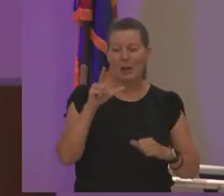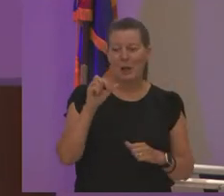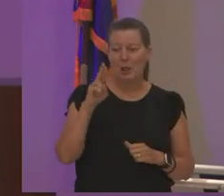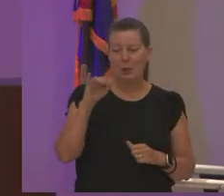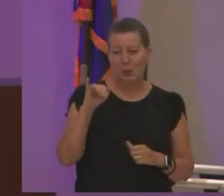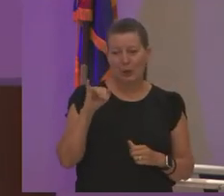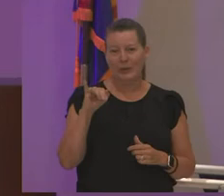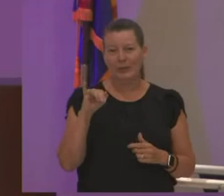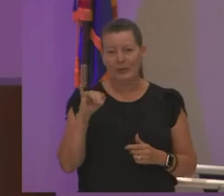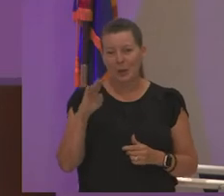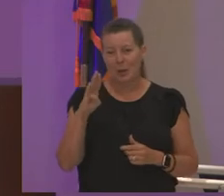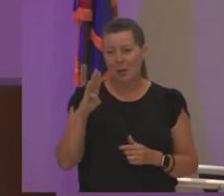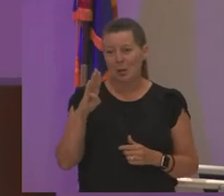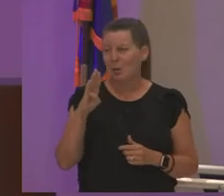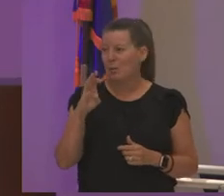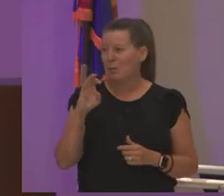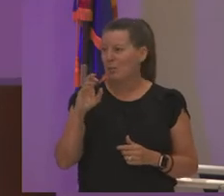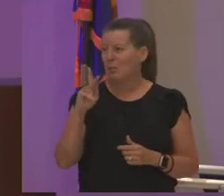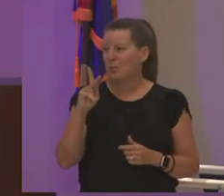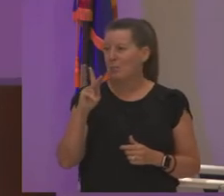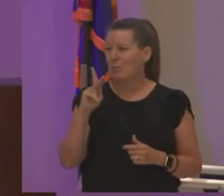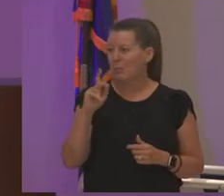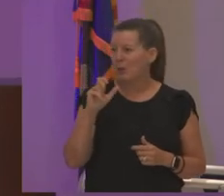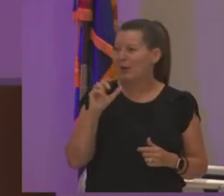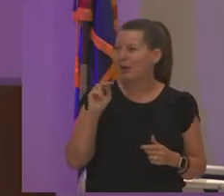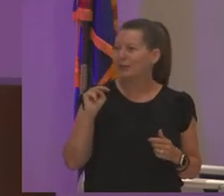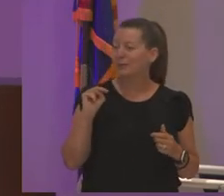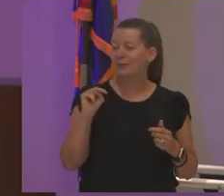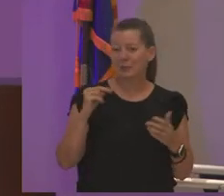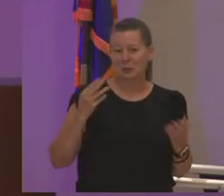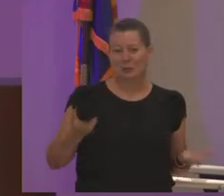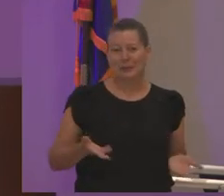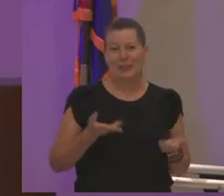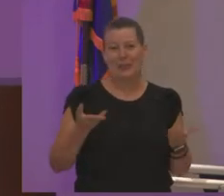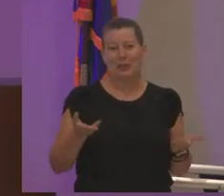who was here for i think as your president for at least two years doing the pandemic